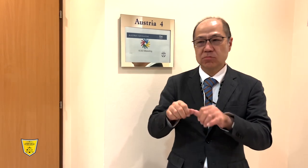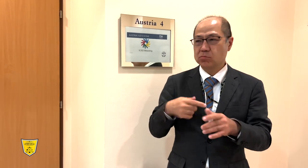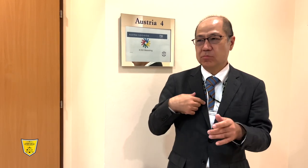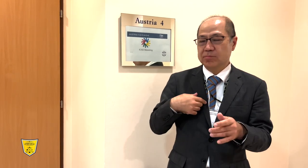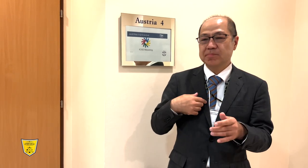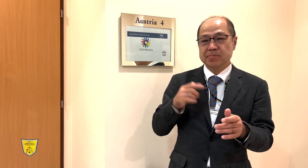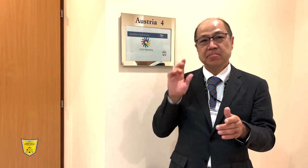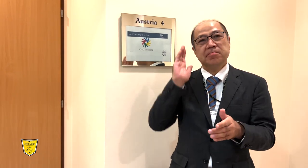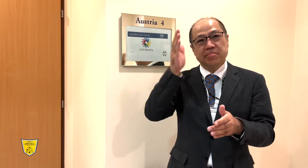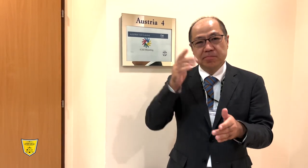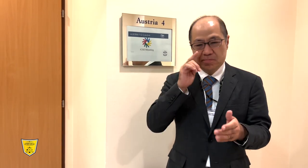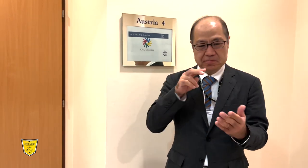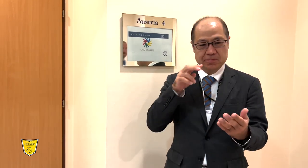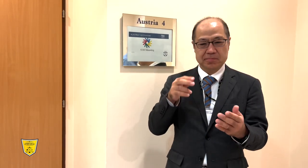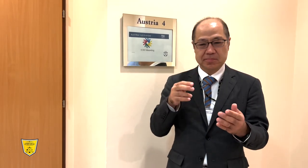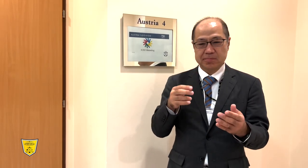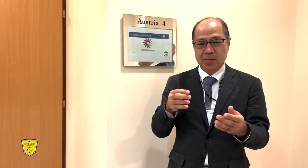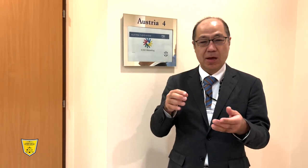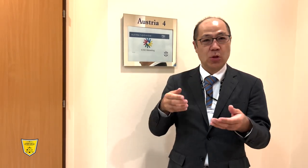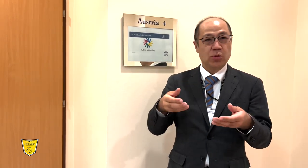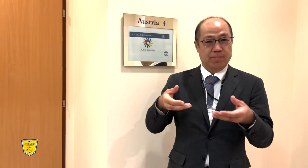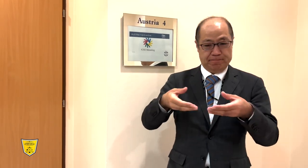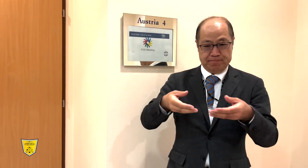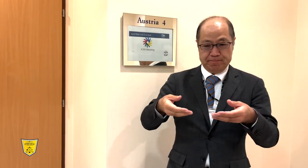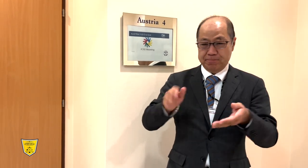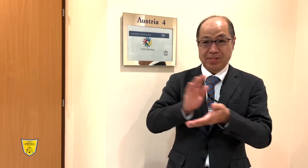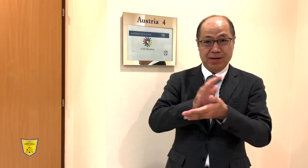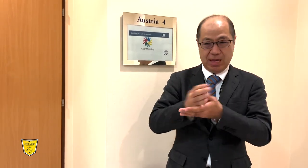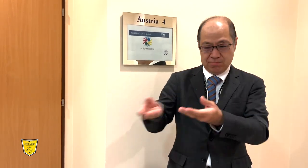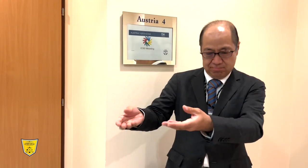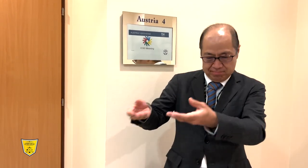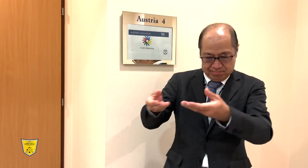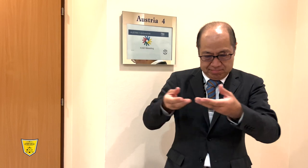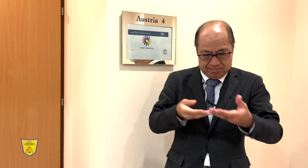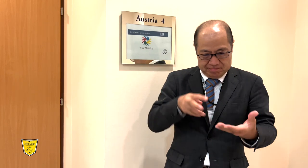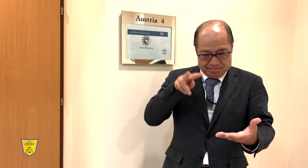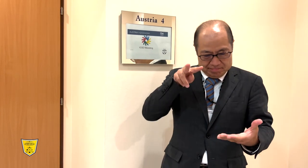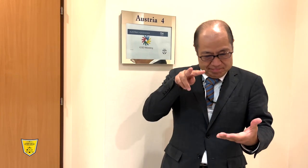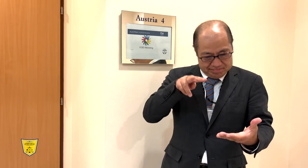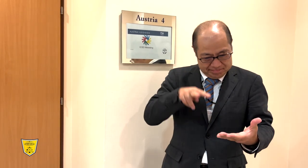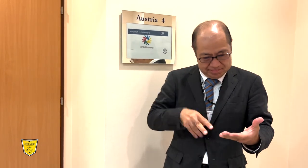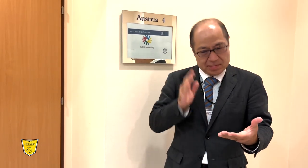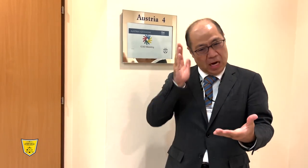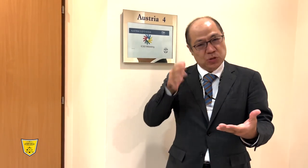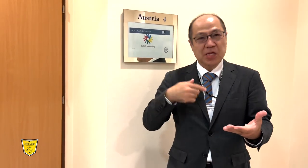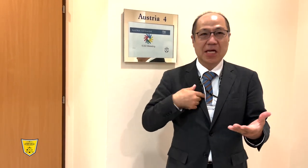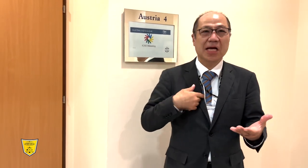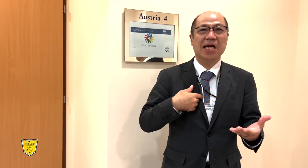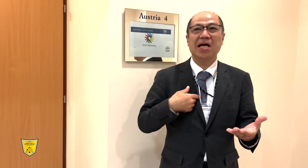the documents be provided to us for our review before making